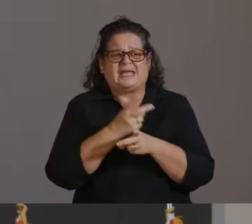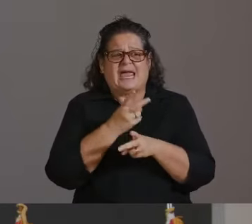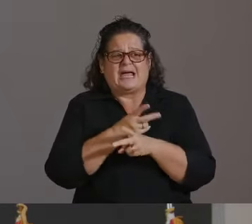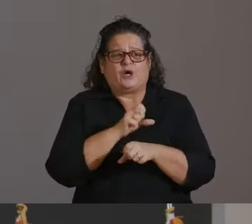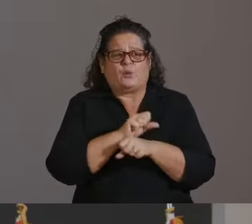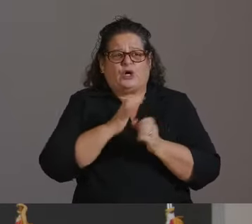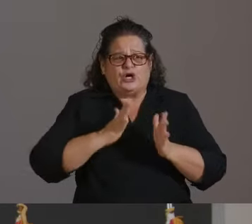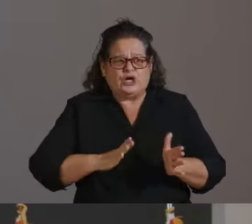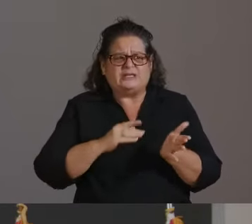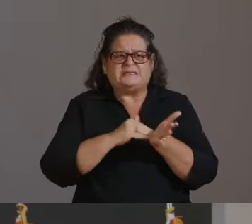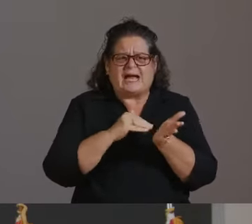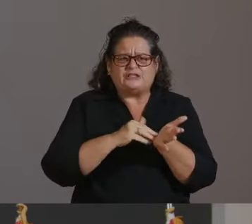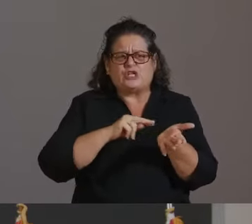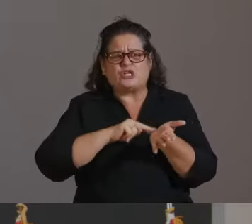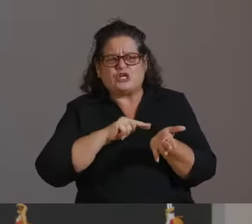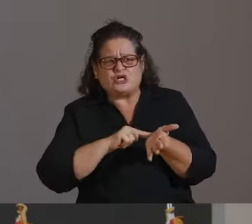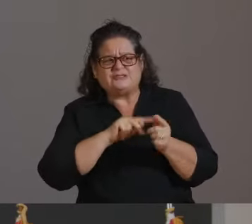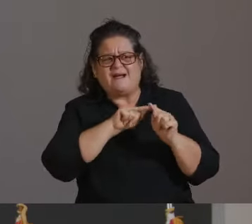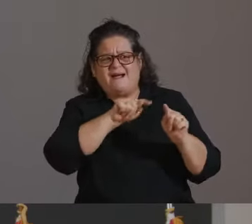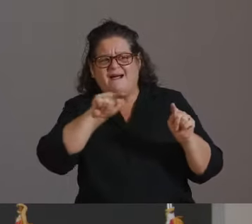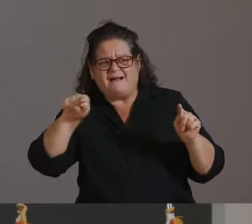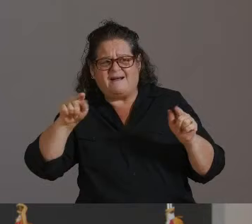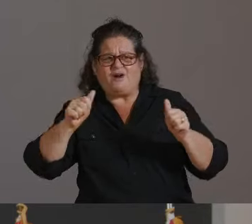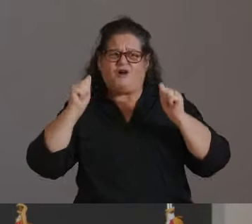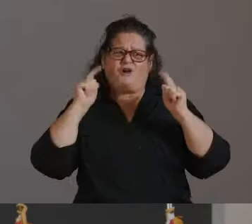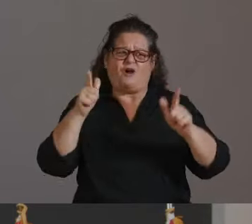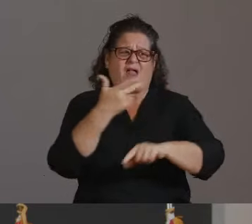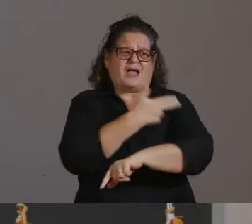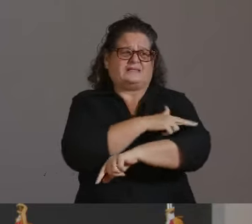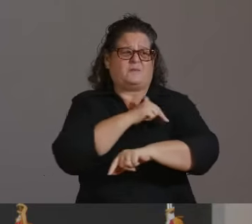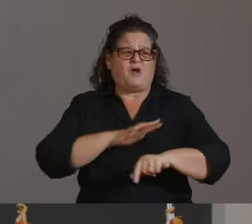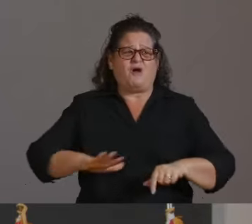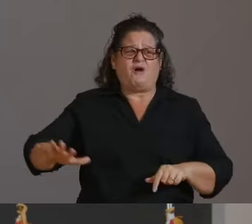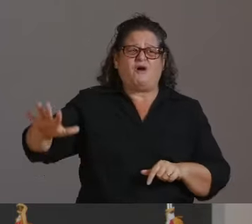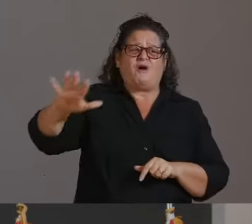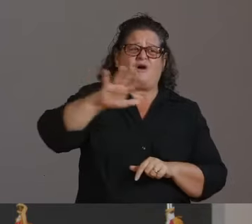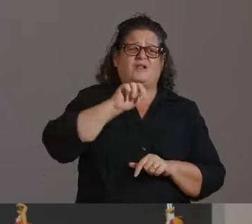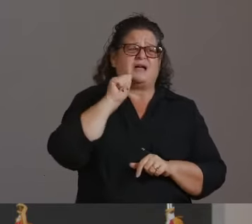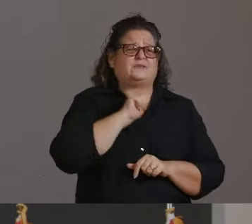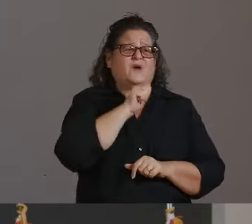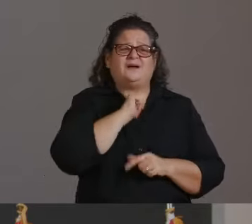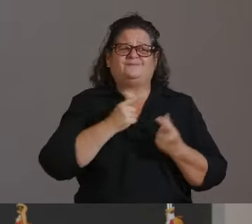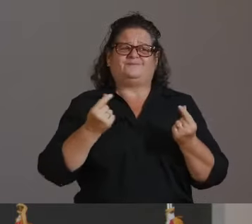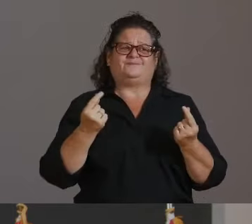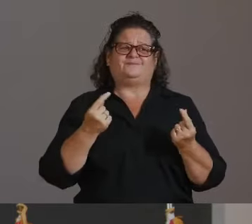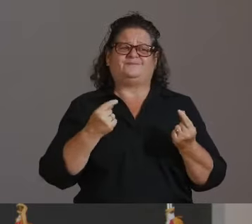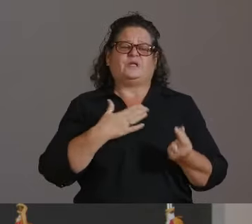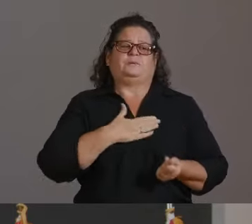ACROSS OUR STATE, AND THAT IS TO PLEASE GET A FLU SHOT.